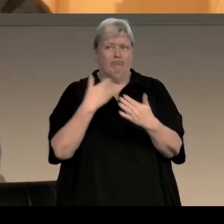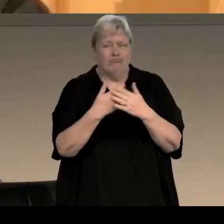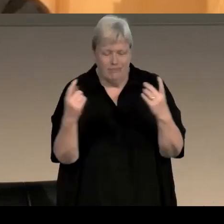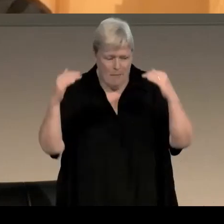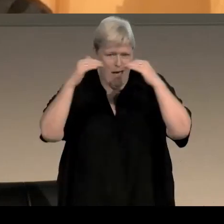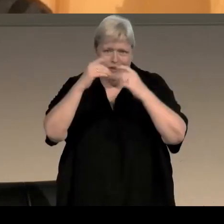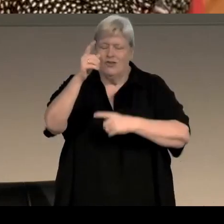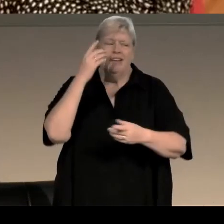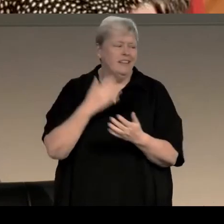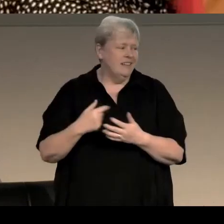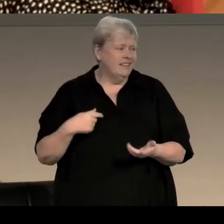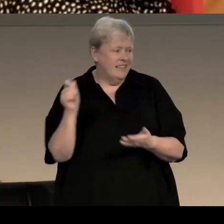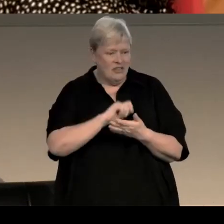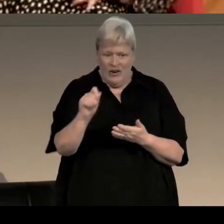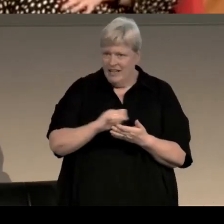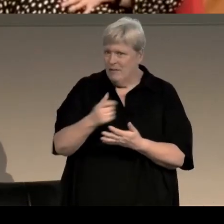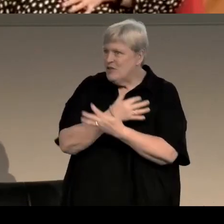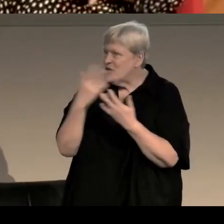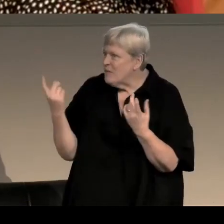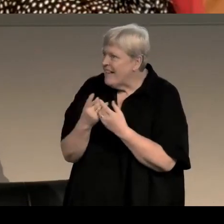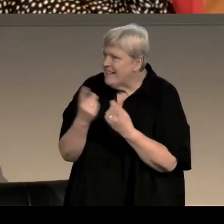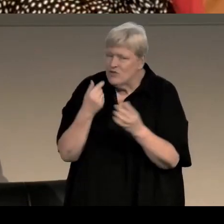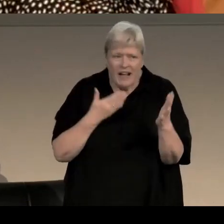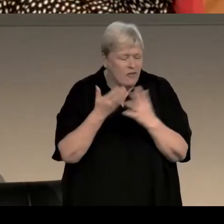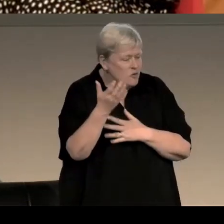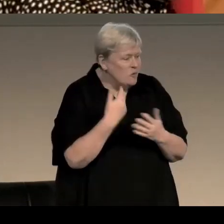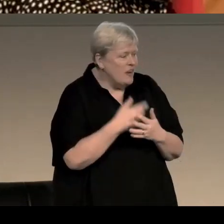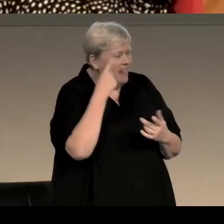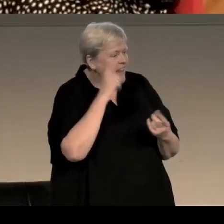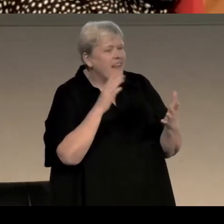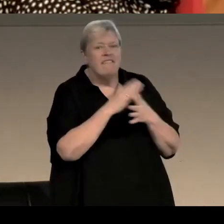I had to write them all down, there were so many things to get through. So I think the first thing we're going to do